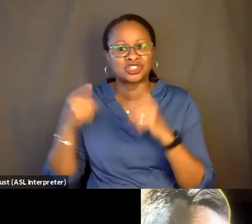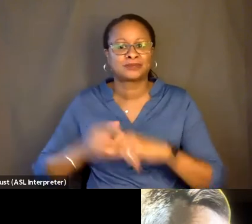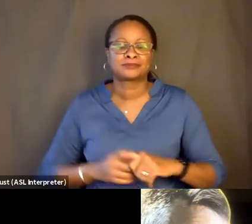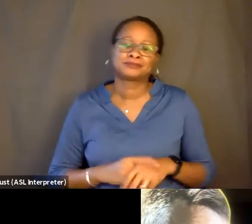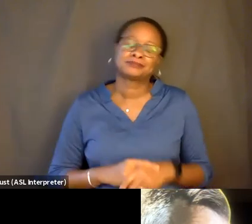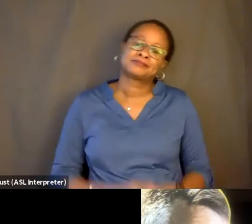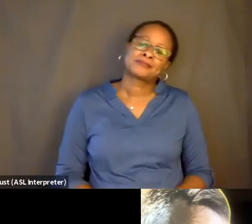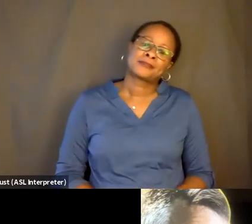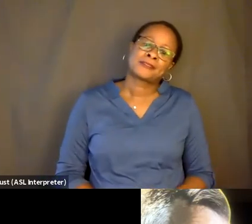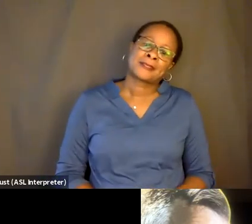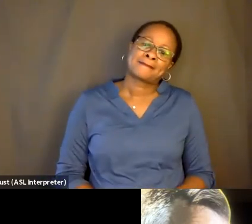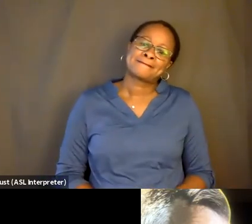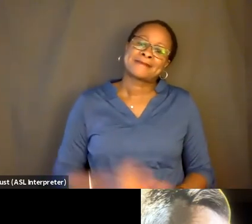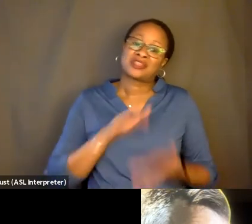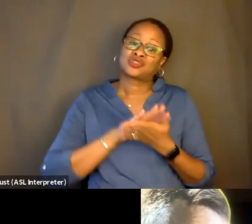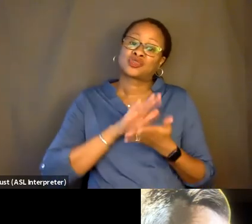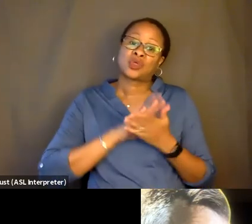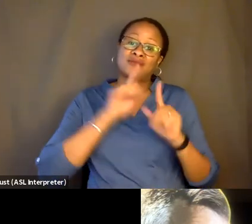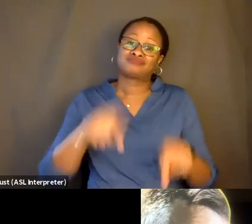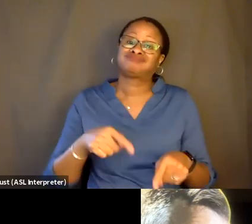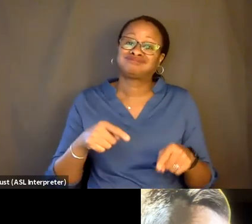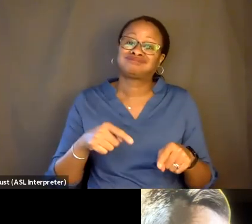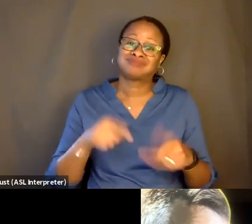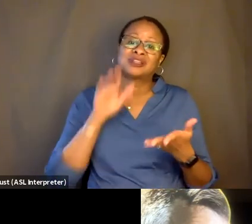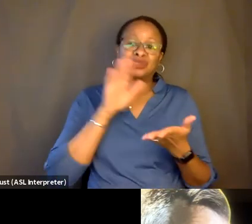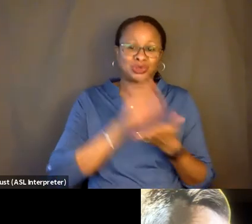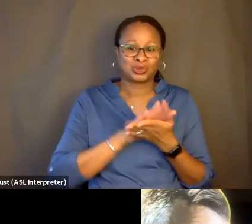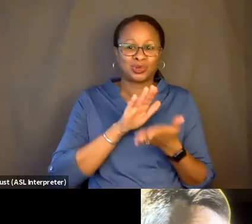the school I've been to the School of Having Done This Before.